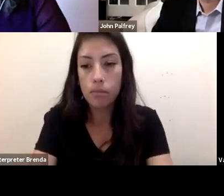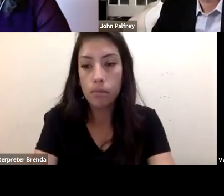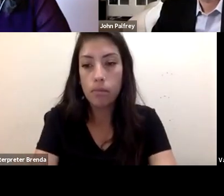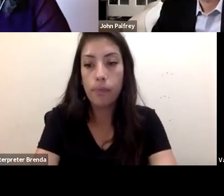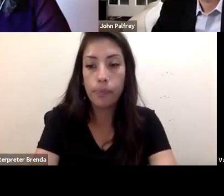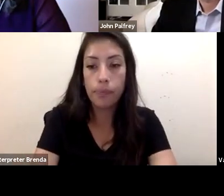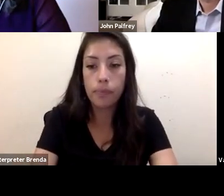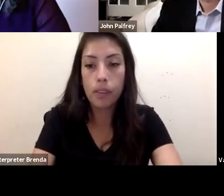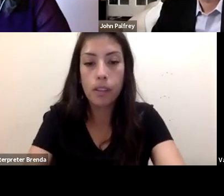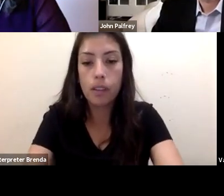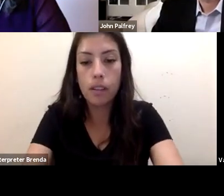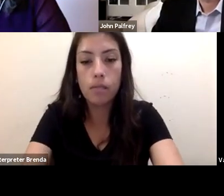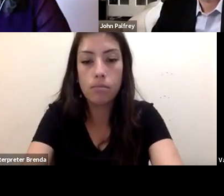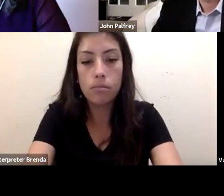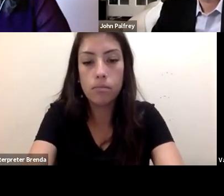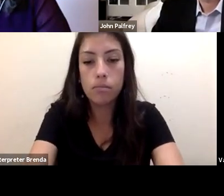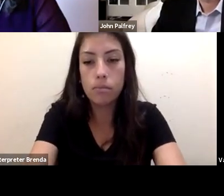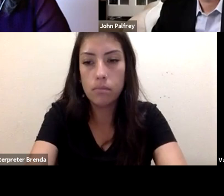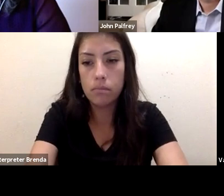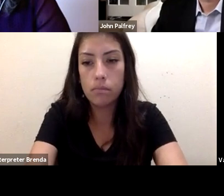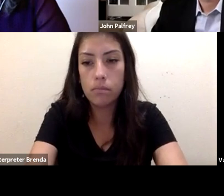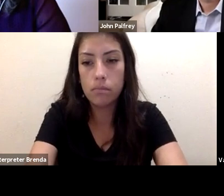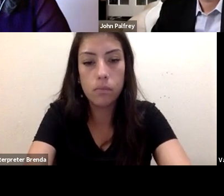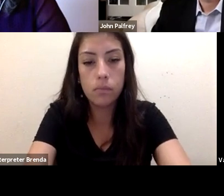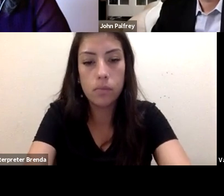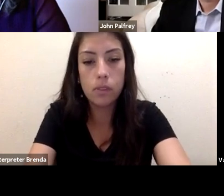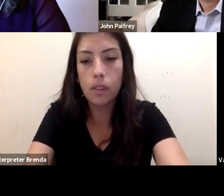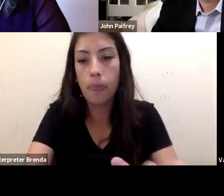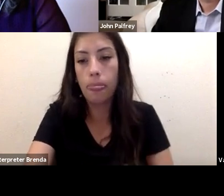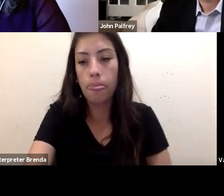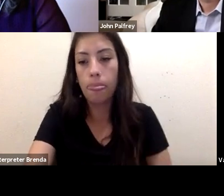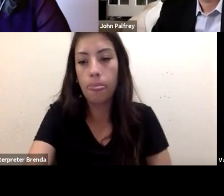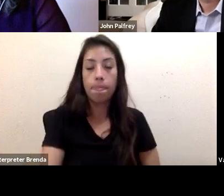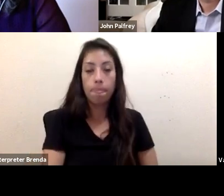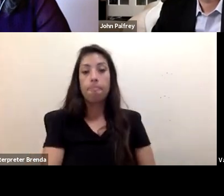and we really think about our US context, but the need for disability justice